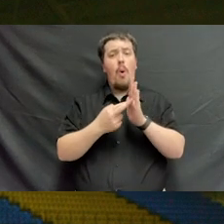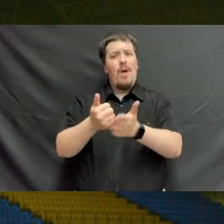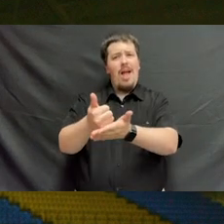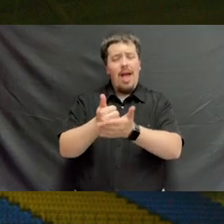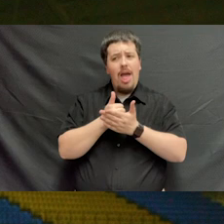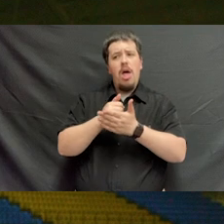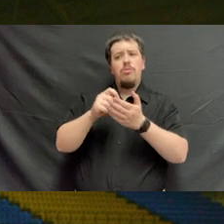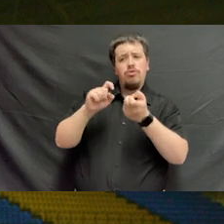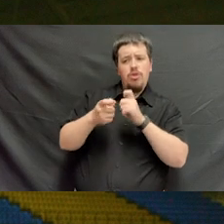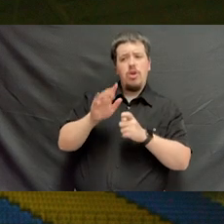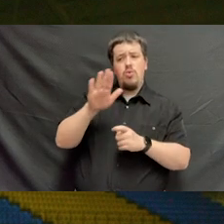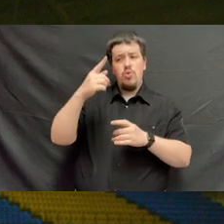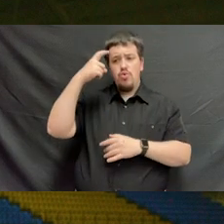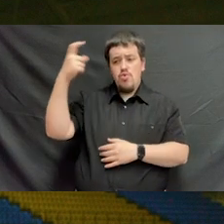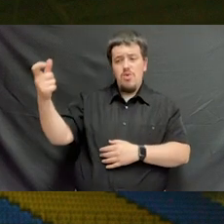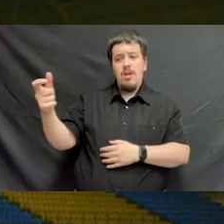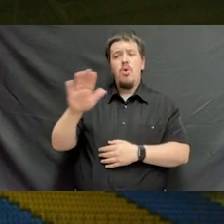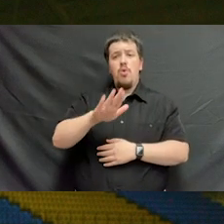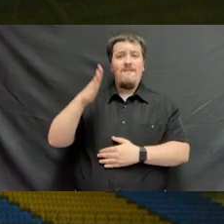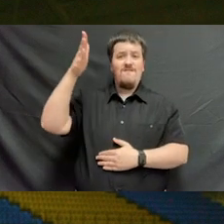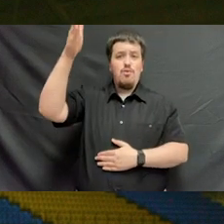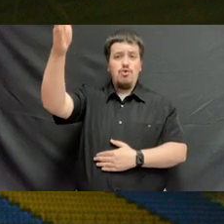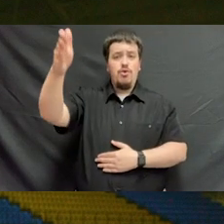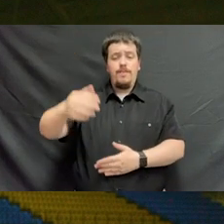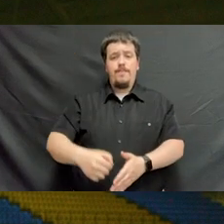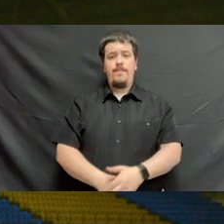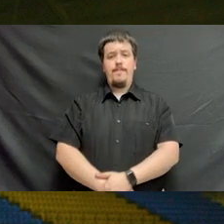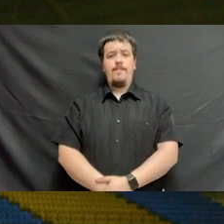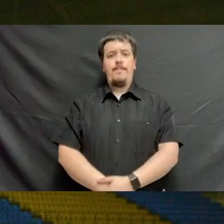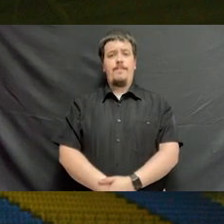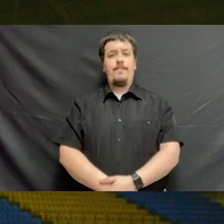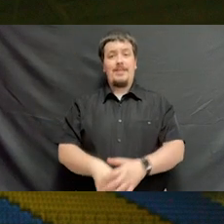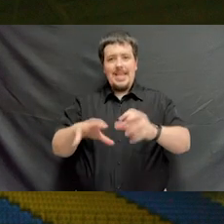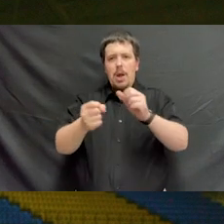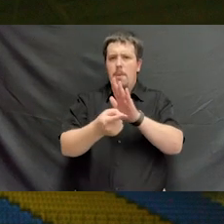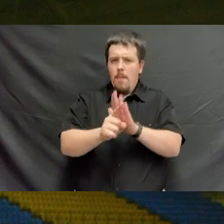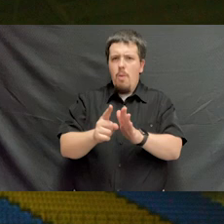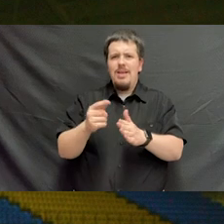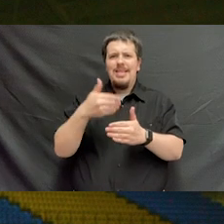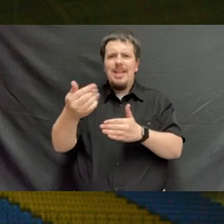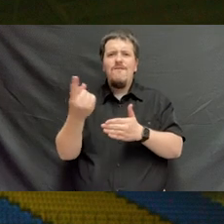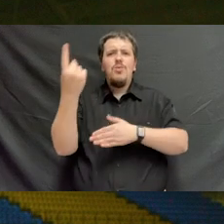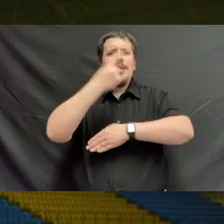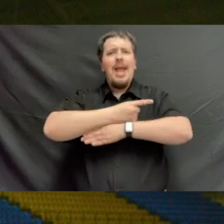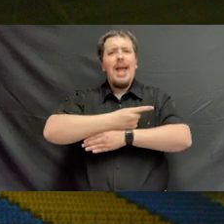in shaping both your dreams and your future. Take a moment in the days to come to say thank you to them,